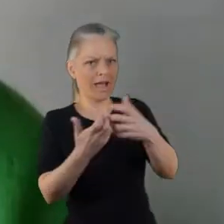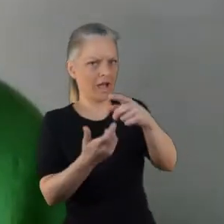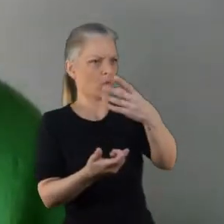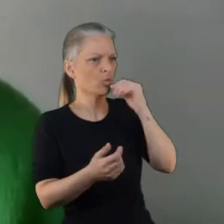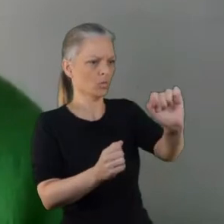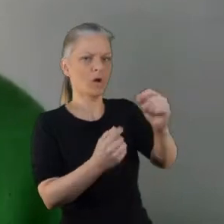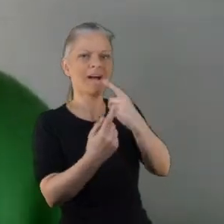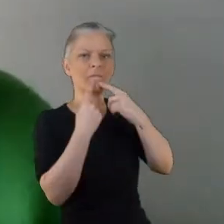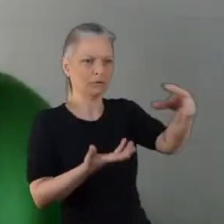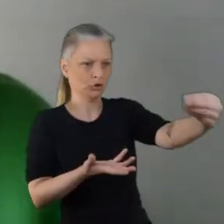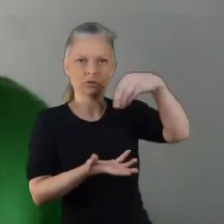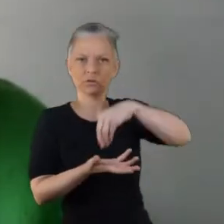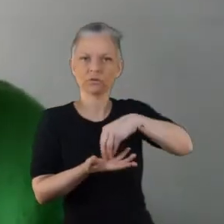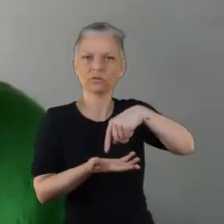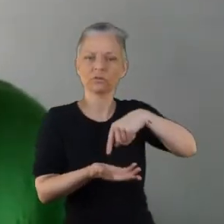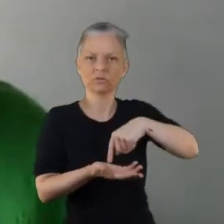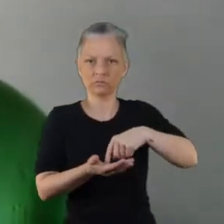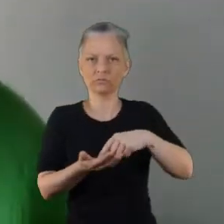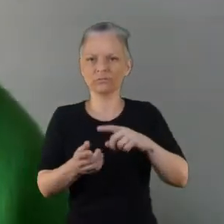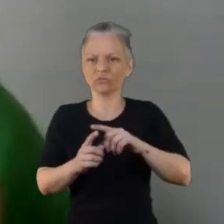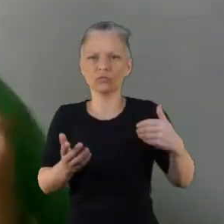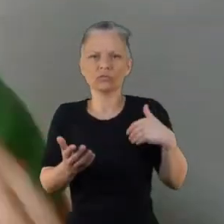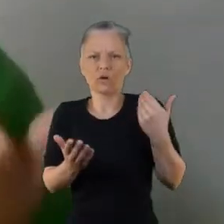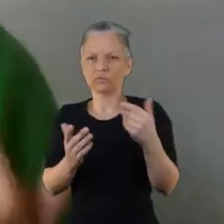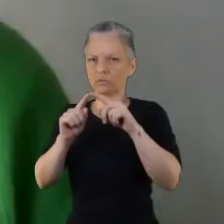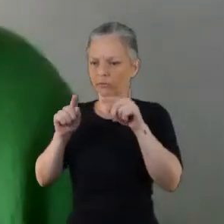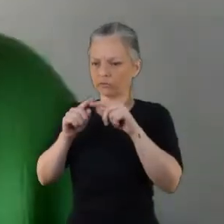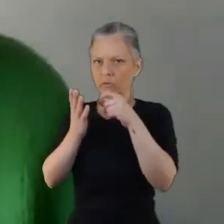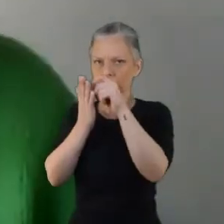Like you say it's not just a box getting ticked actually if you're going to be inviting people